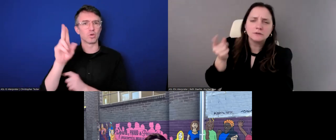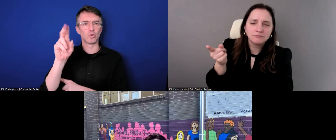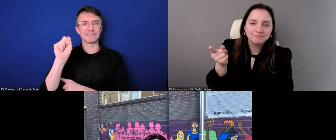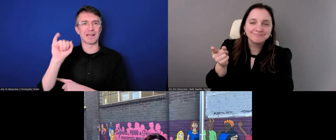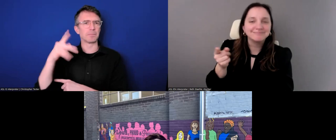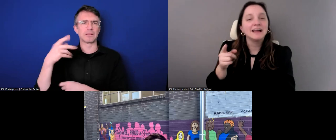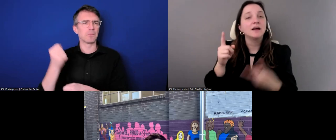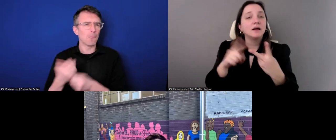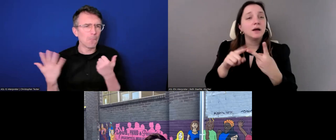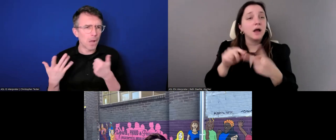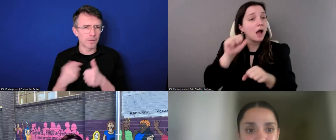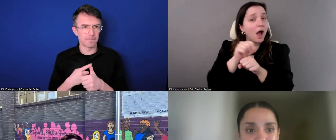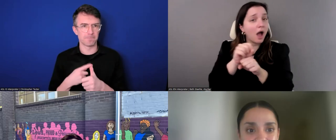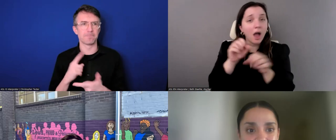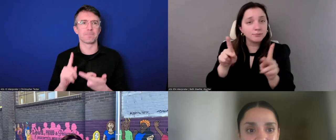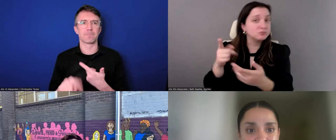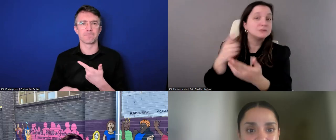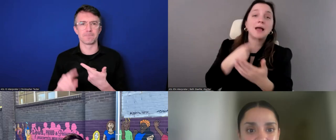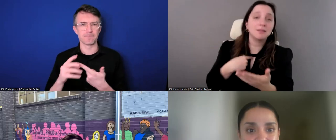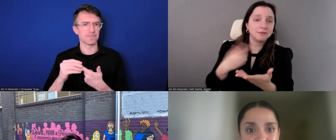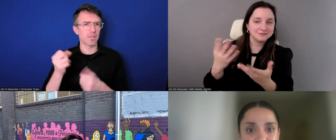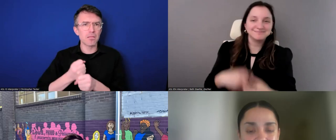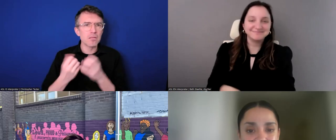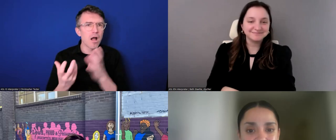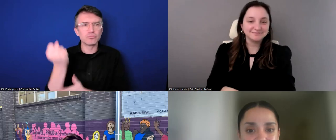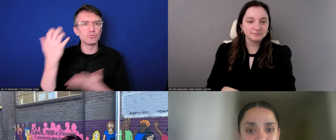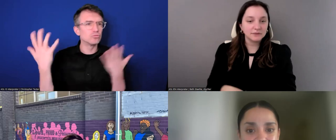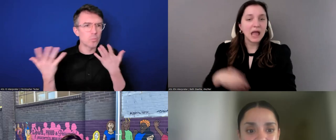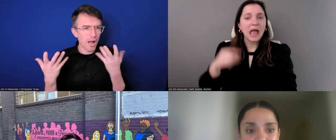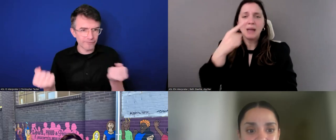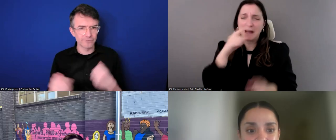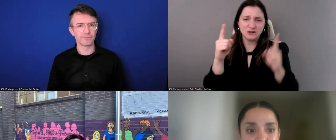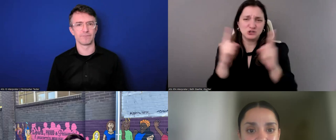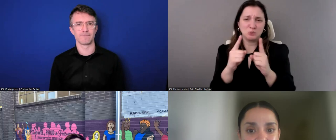And I'm going ask they stay within three to five minutes, if possible.